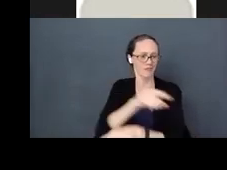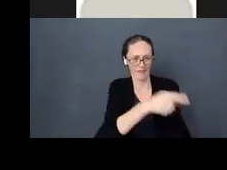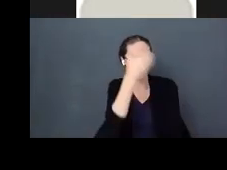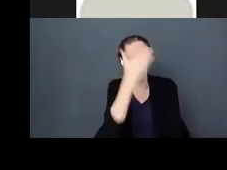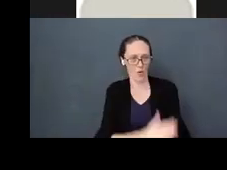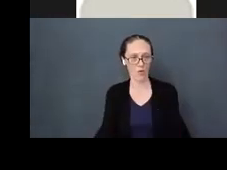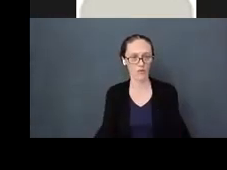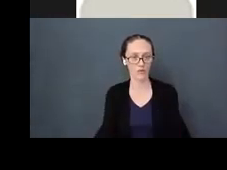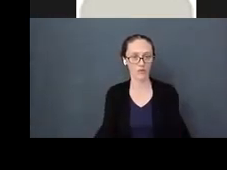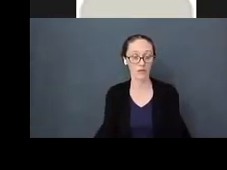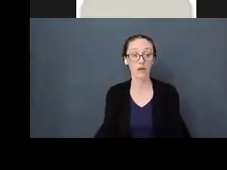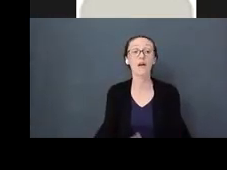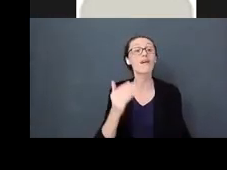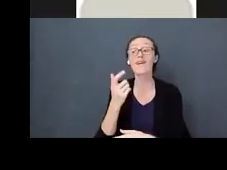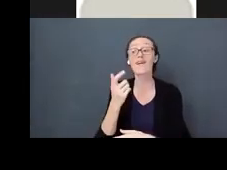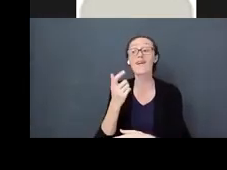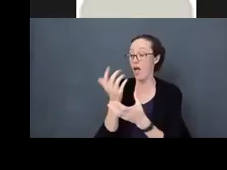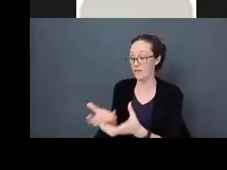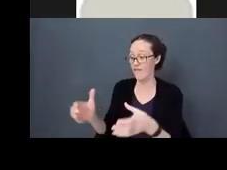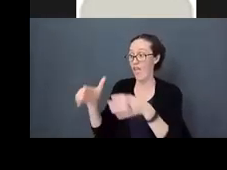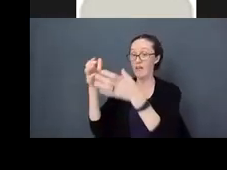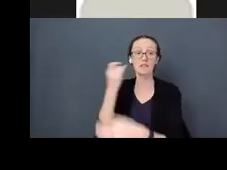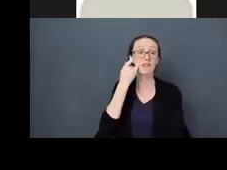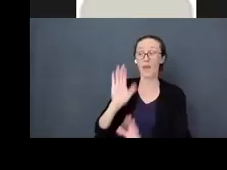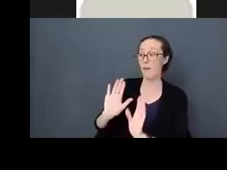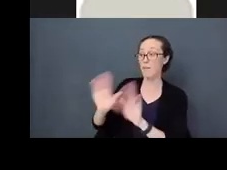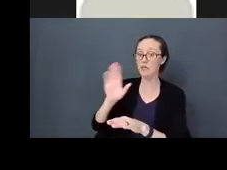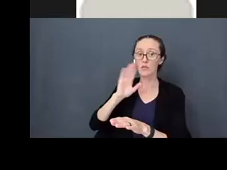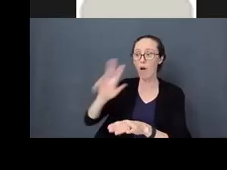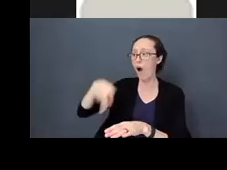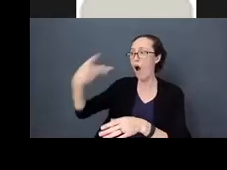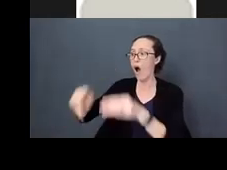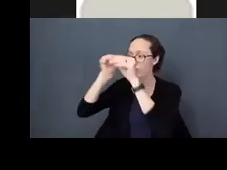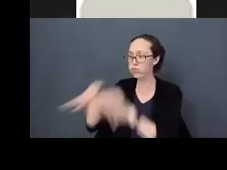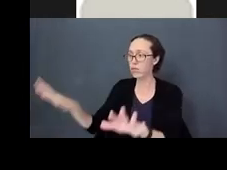the glass vase over it is going to break into a million pieces. Babies don't know that. That is